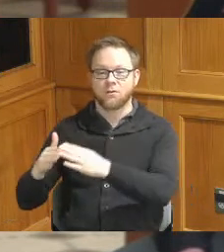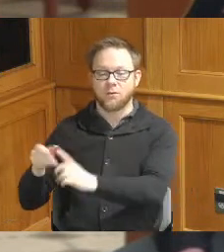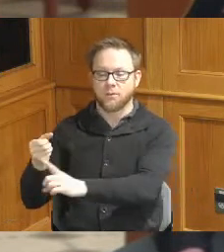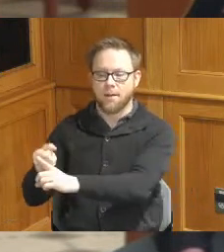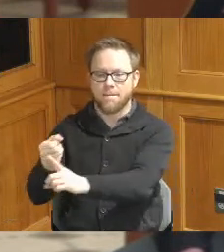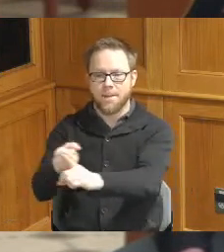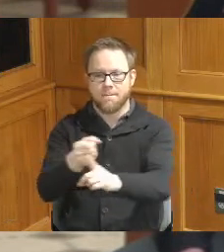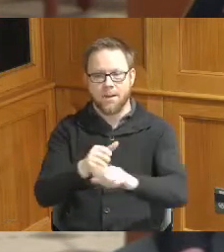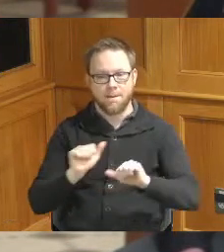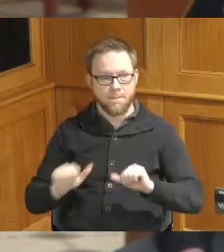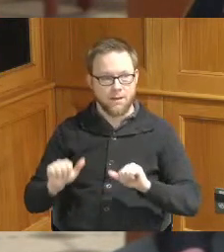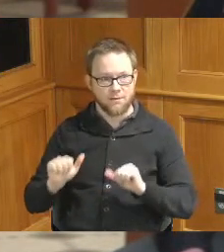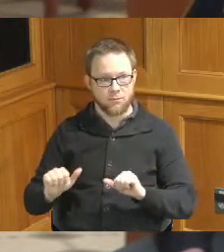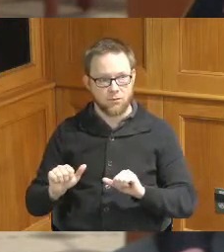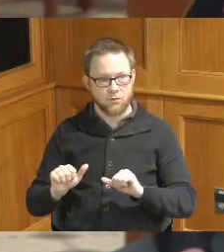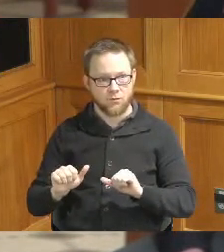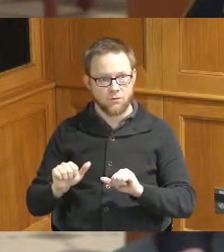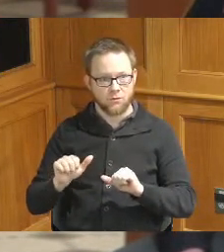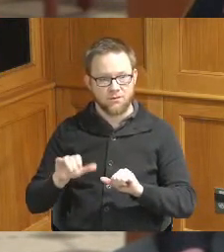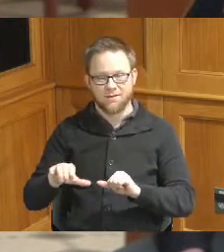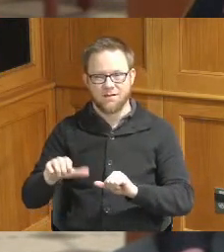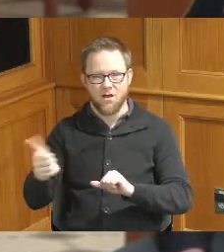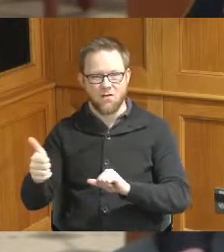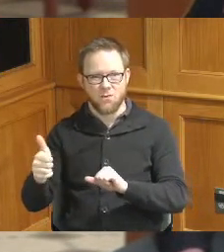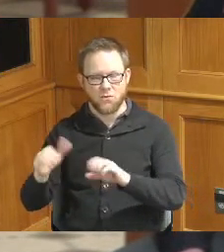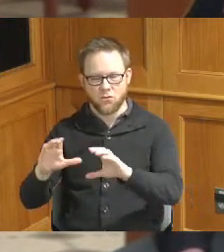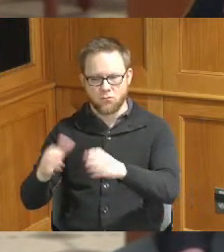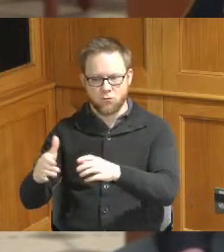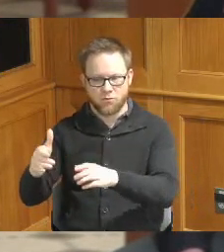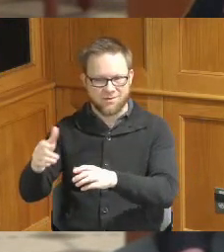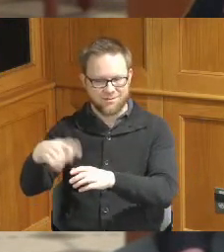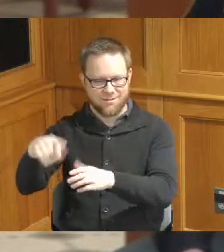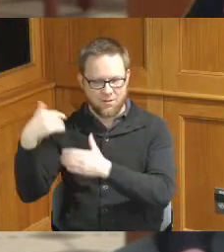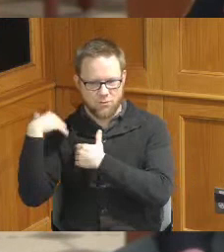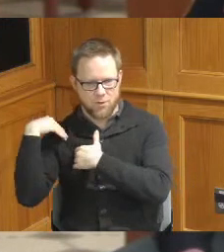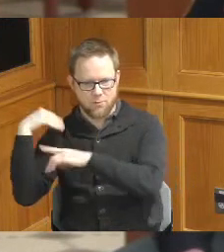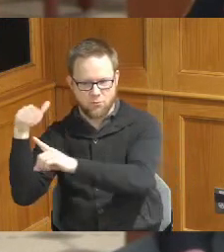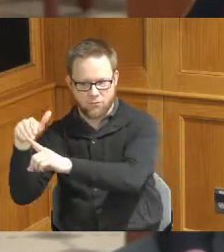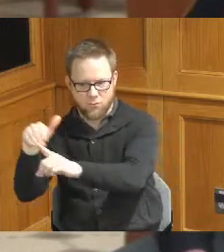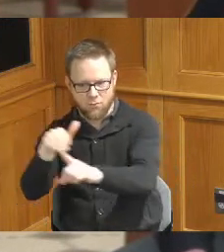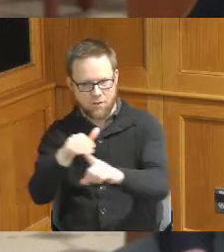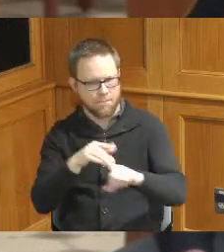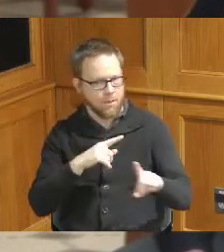are the responsibility of those other bodies to notify them but we're not aware of any nearby